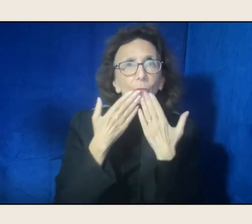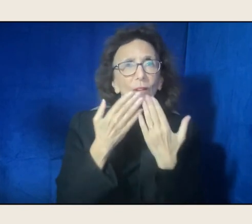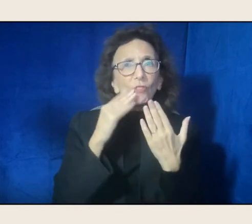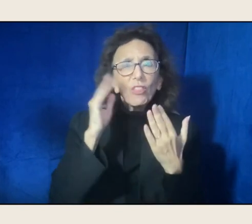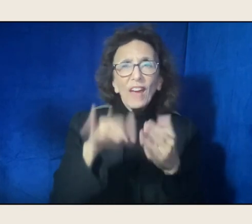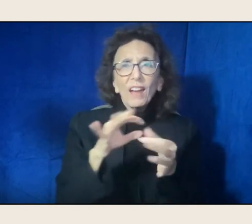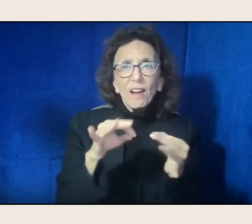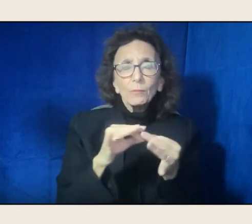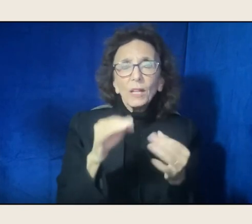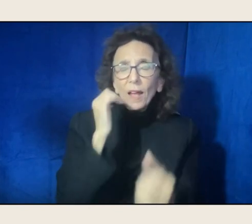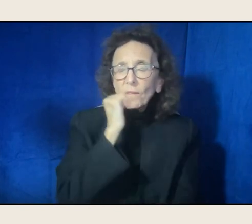from Audre Lorde.